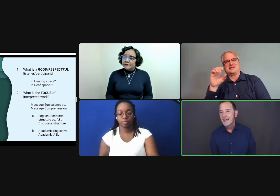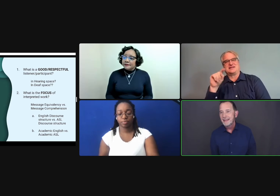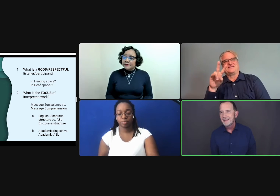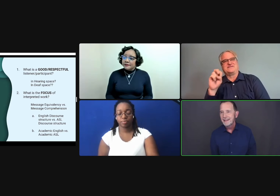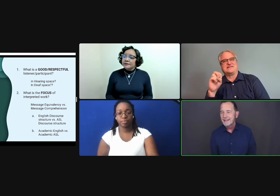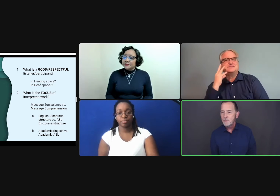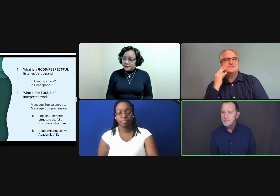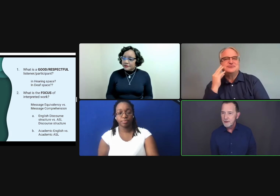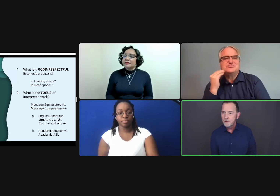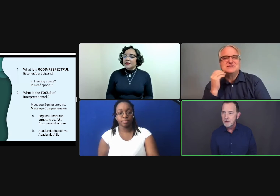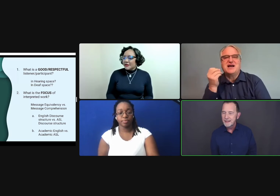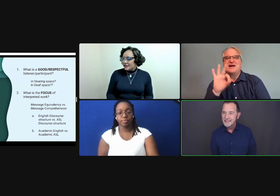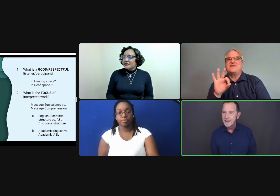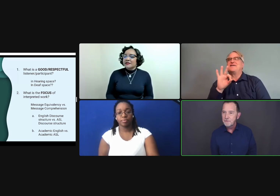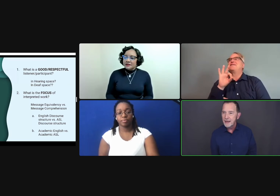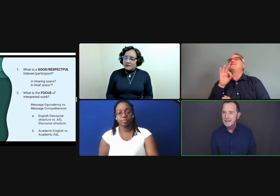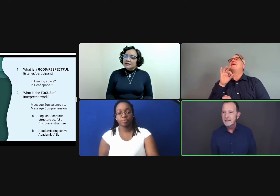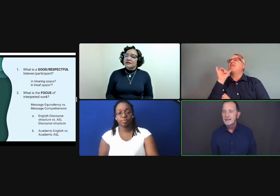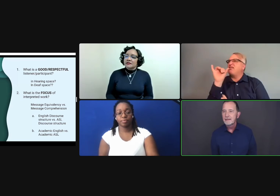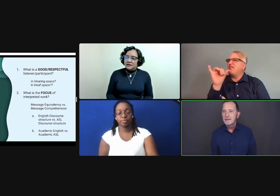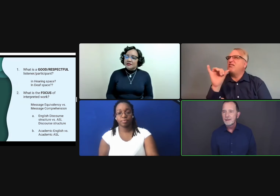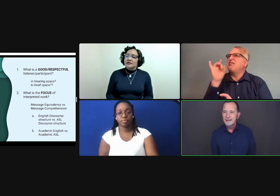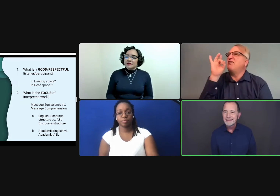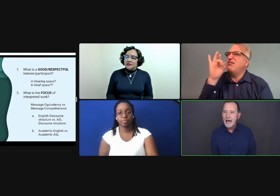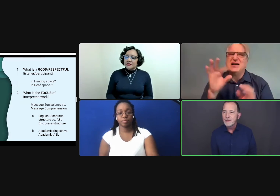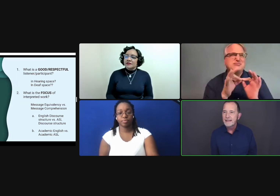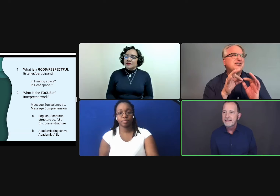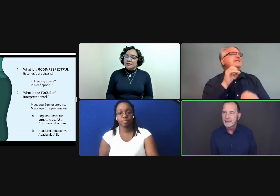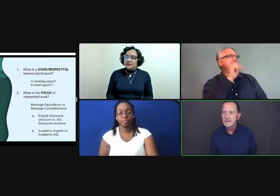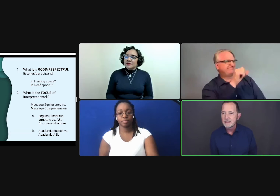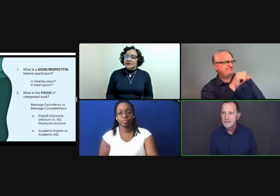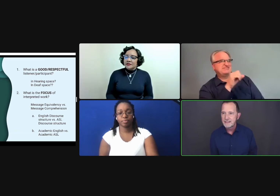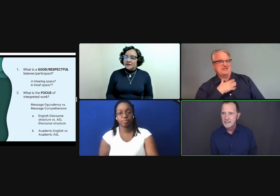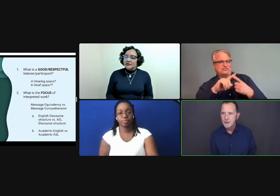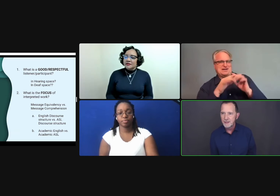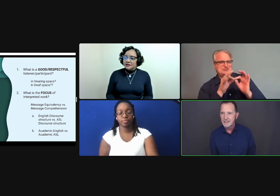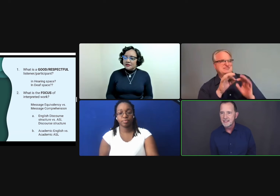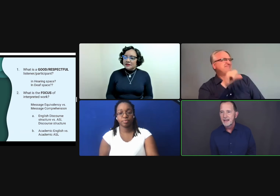And that was better for me because that friend allowed in that collectivist experience.